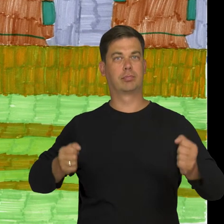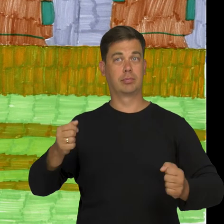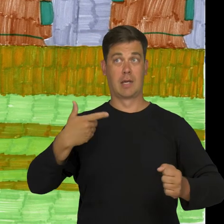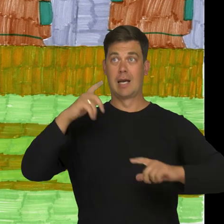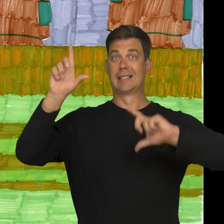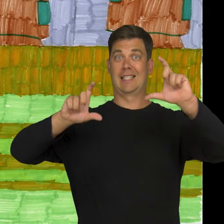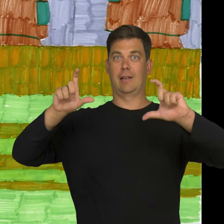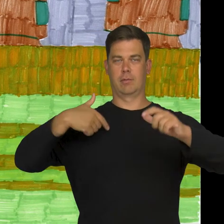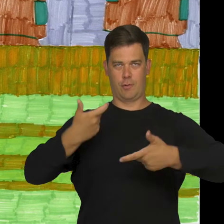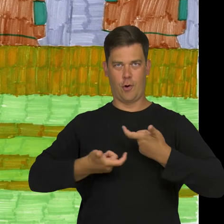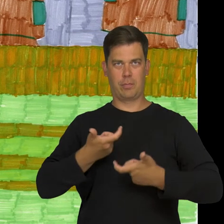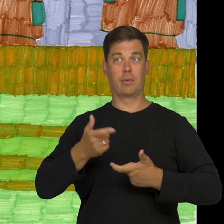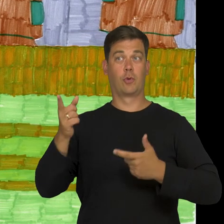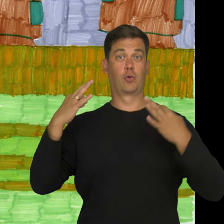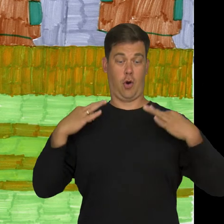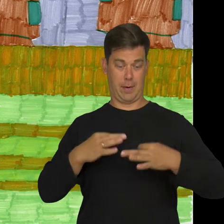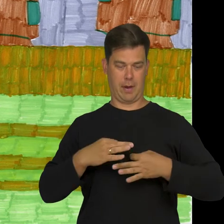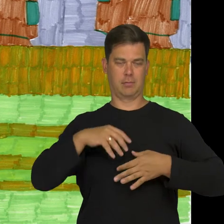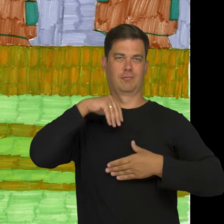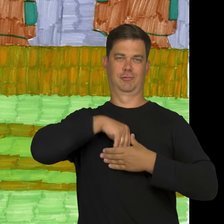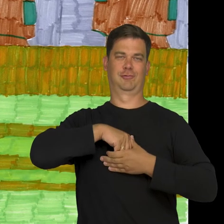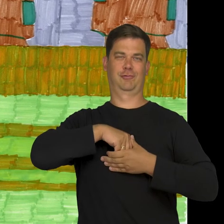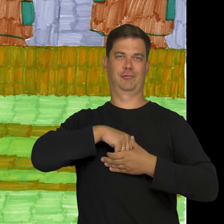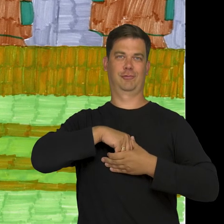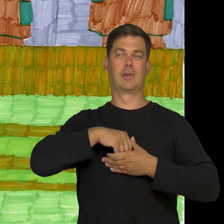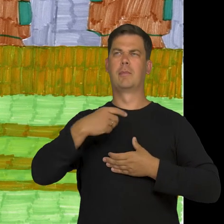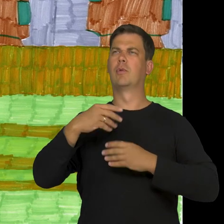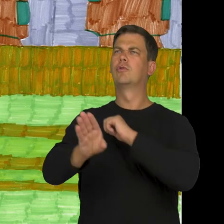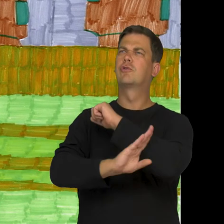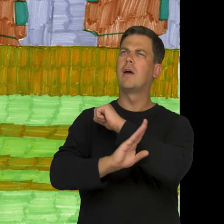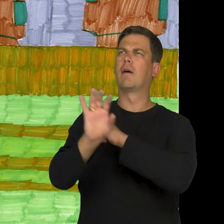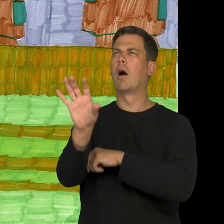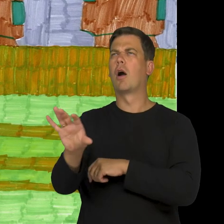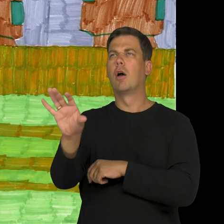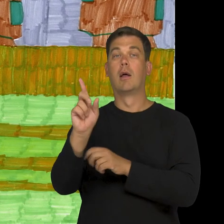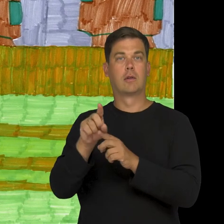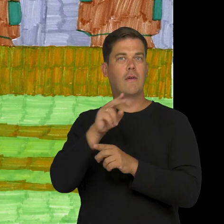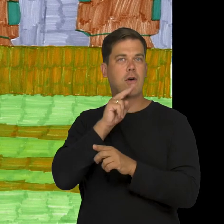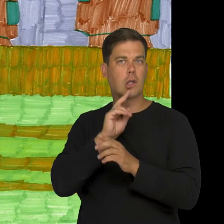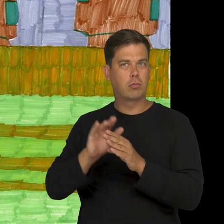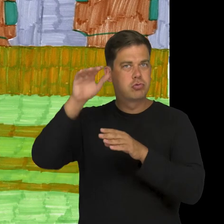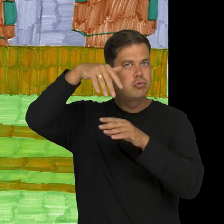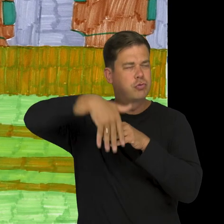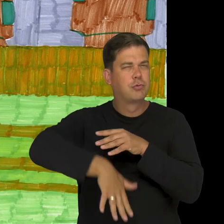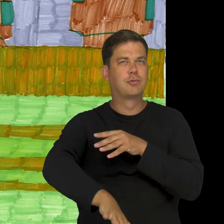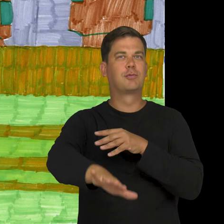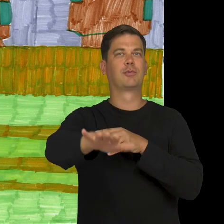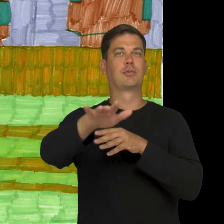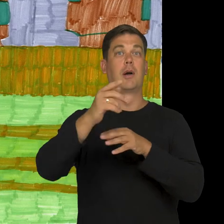I took pictures with a digital camera which I had in my purse, around my neck. We looked at leaves of trees and the waterfall